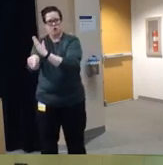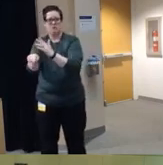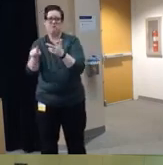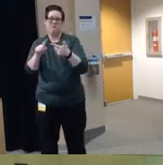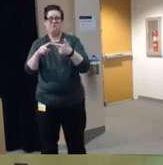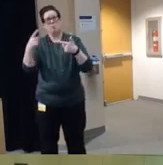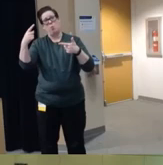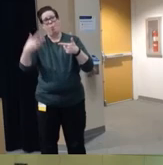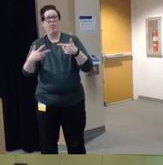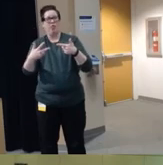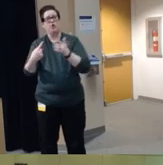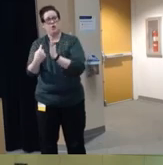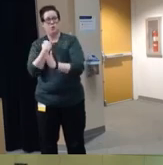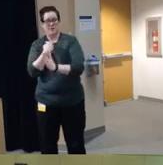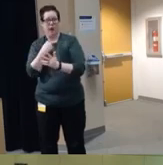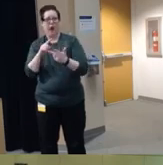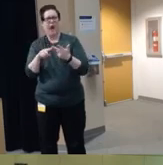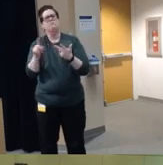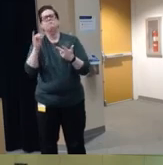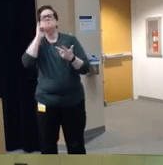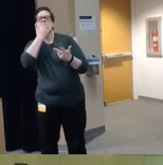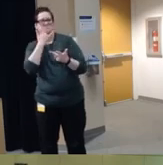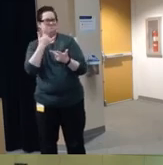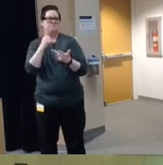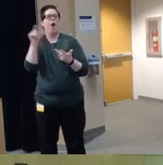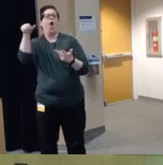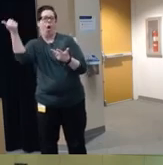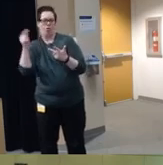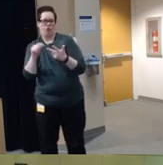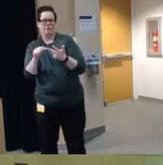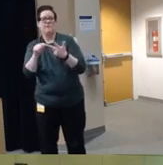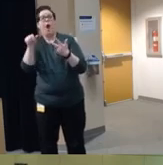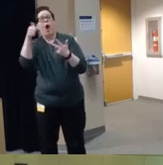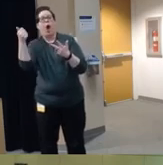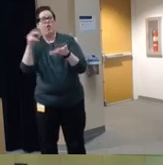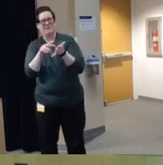have some unintentional and other deaths um other includes undetermined deaths as well